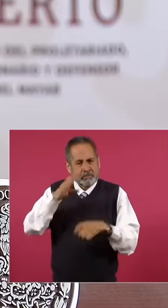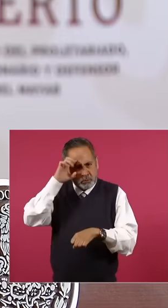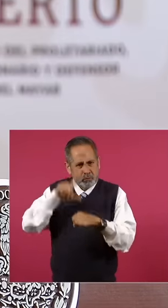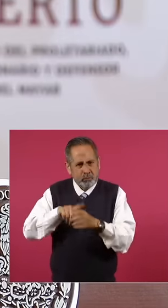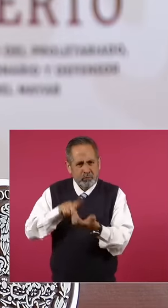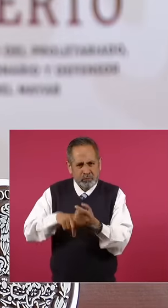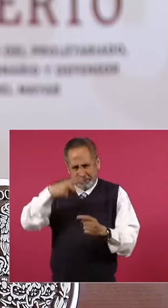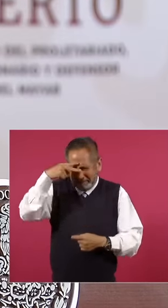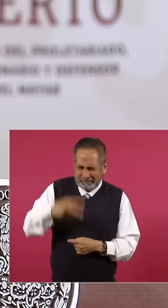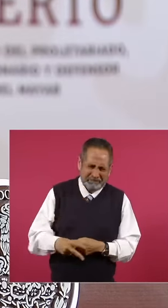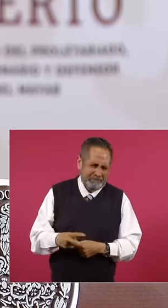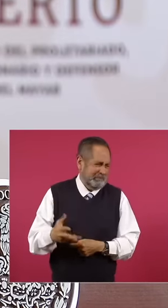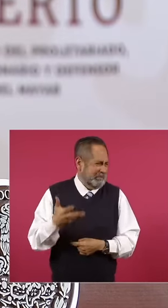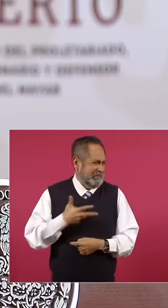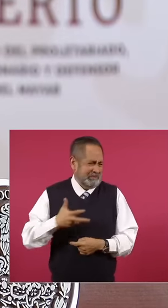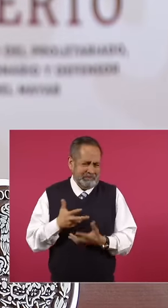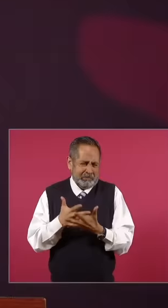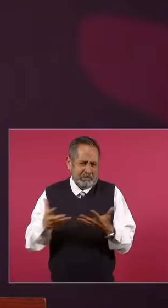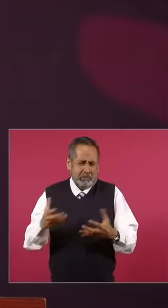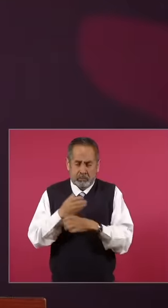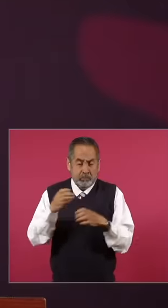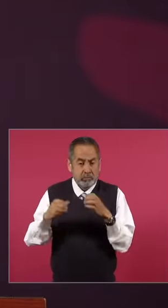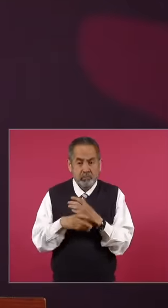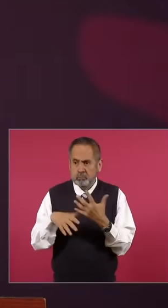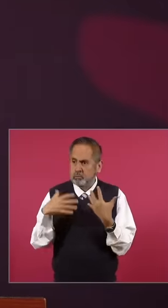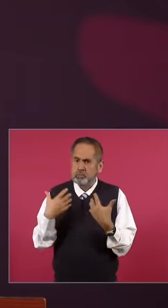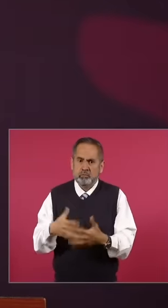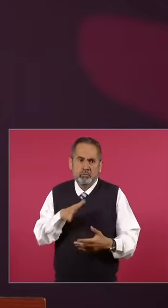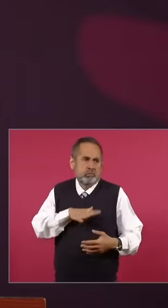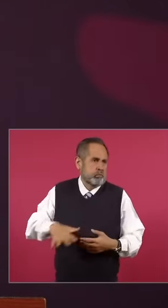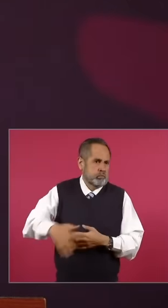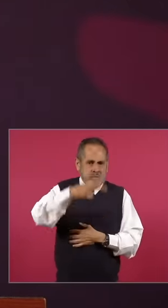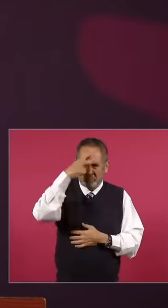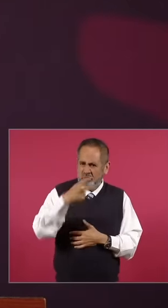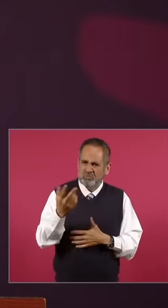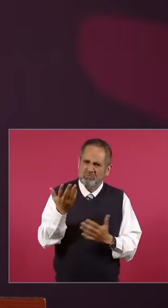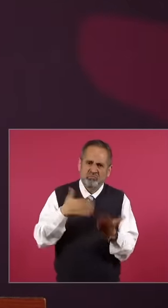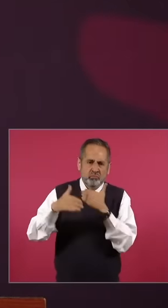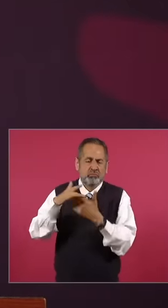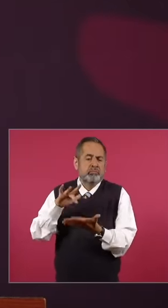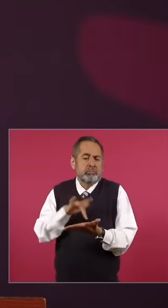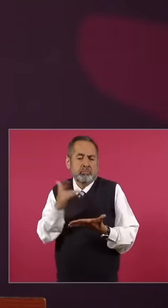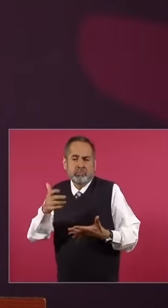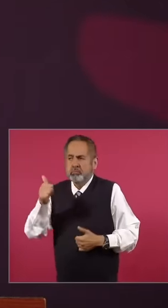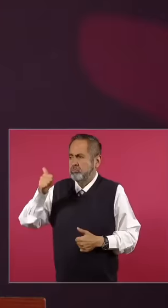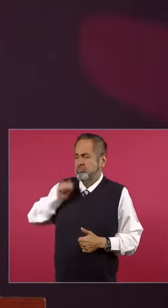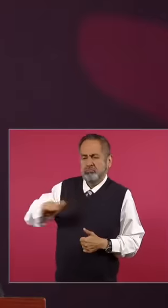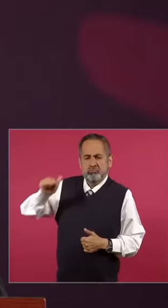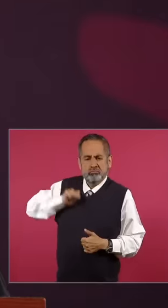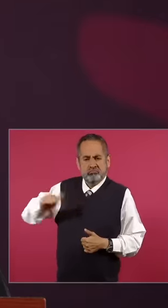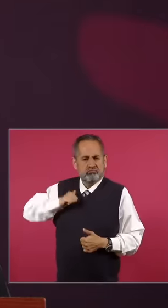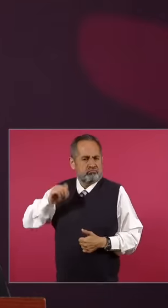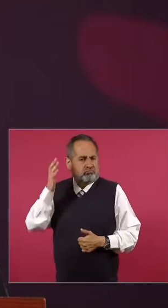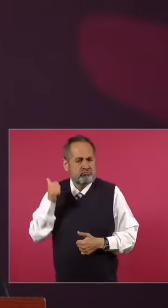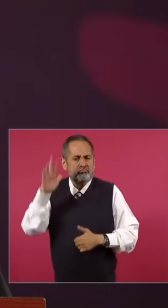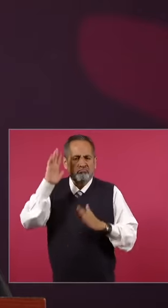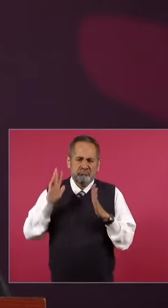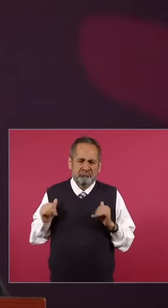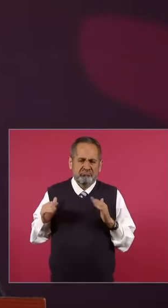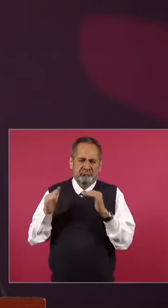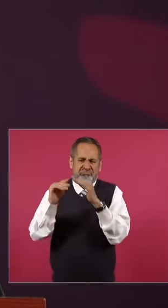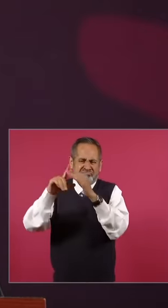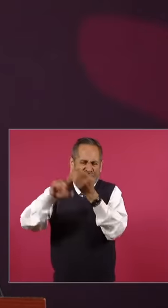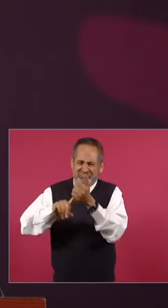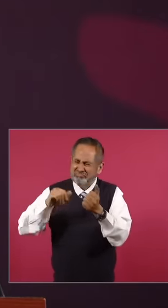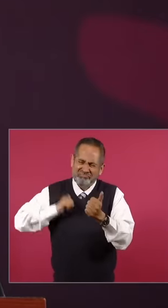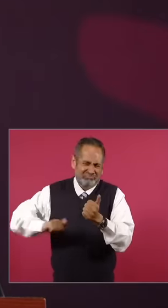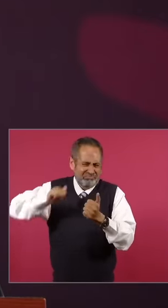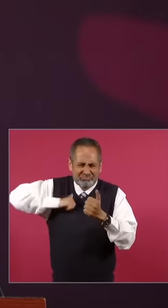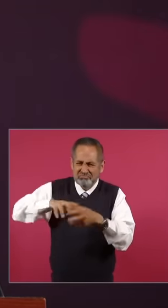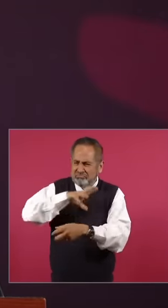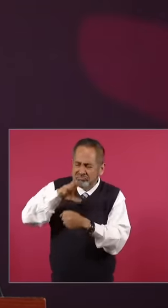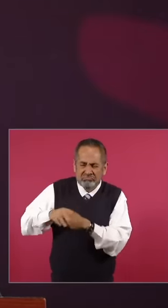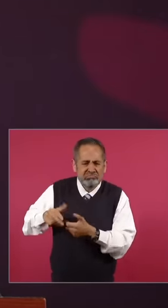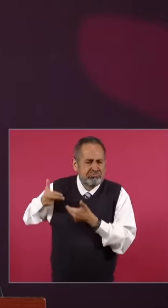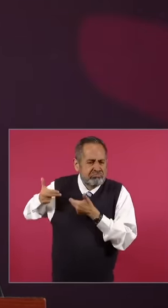immense and that sustains the greatness of Mexico not only in the 21st century but since times before